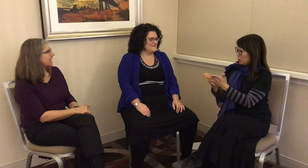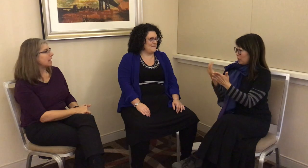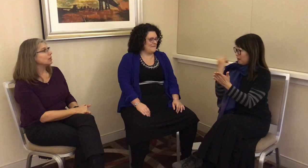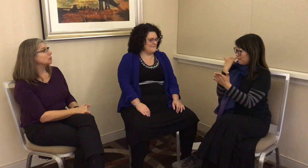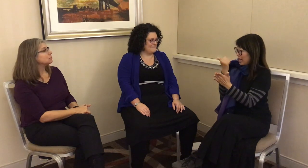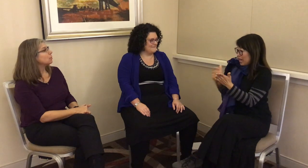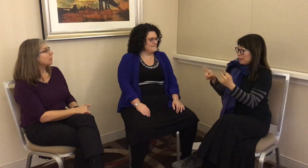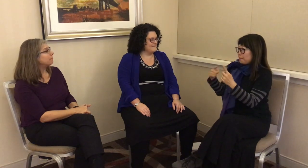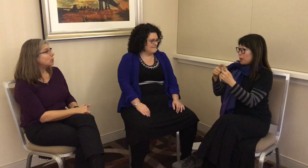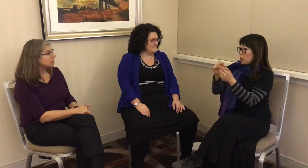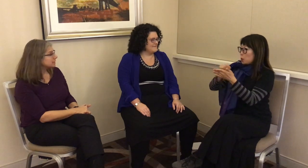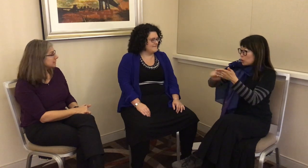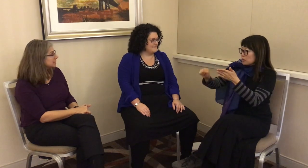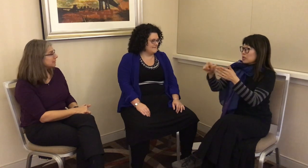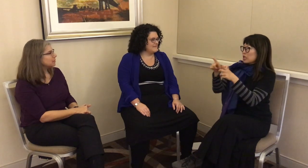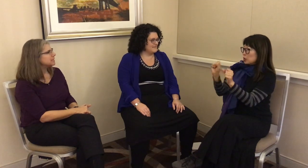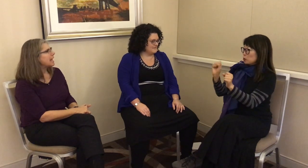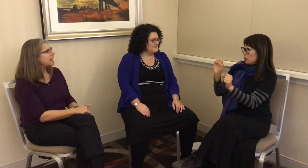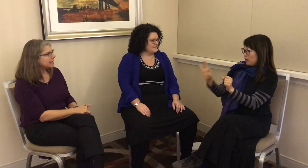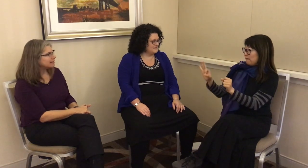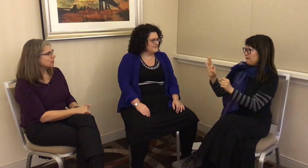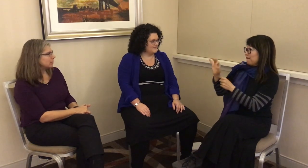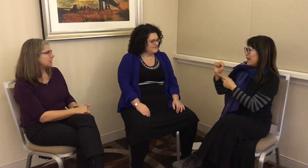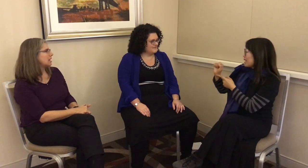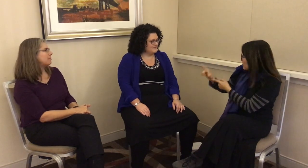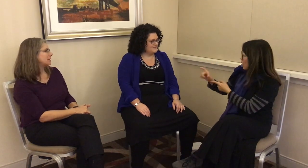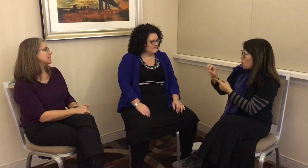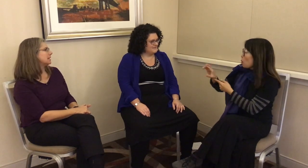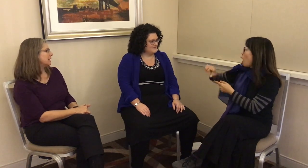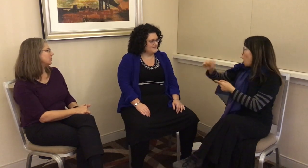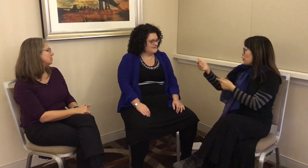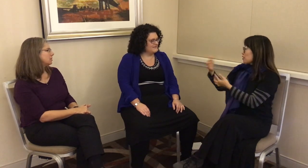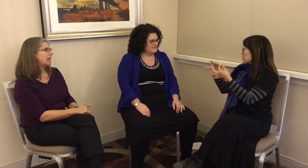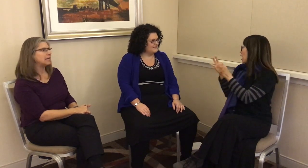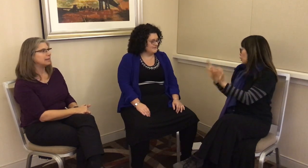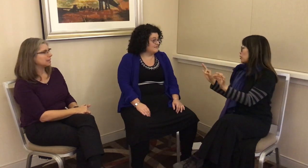and I looked for a book to see if there’s anything written about sign language – anything